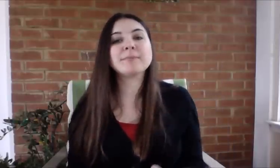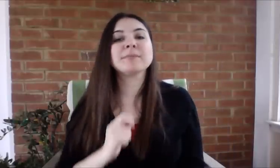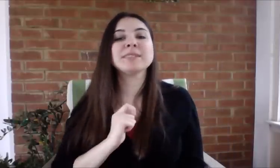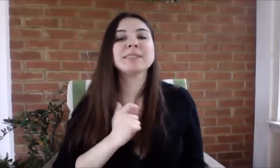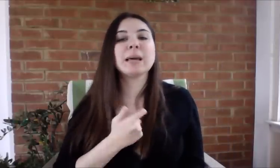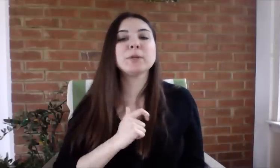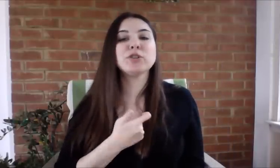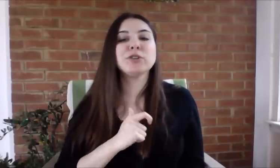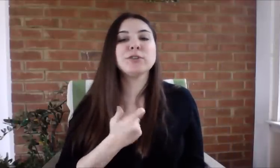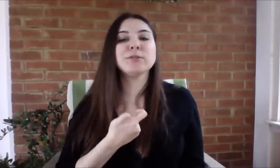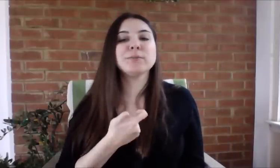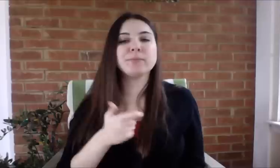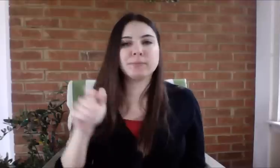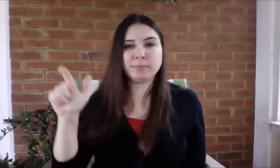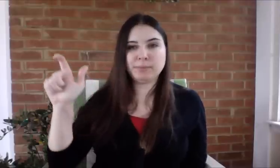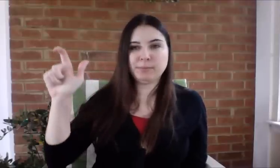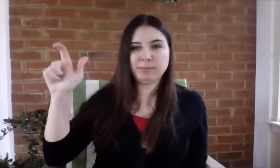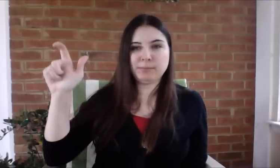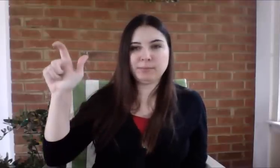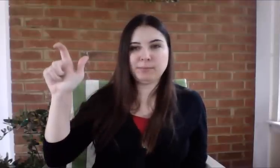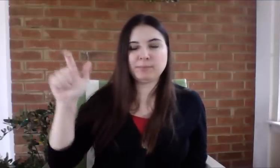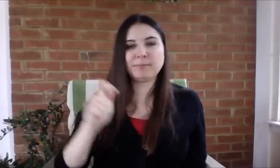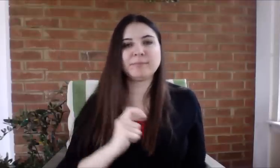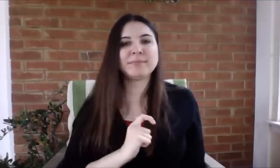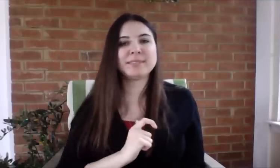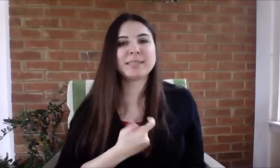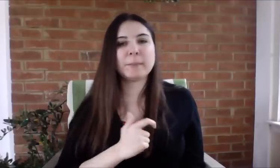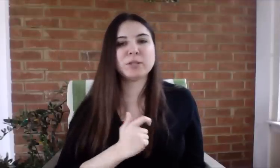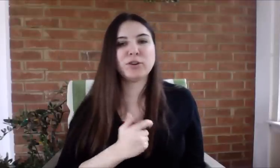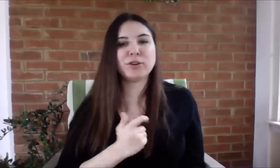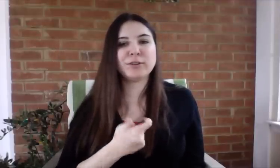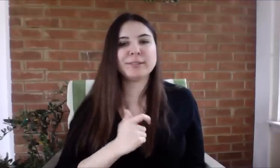[demonstrates sign]